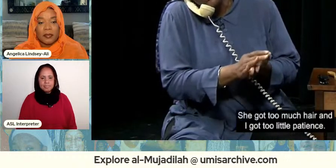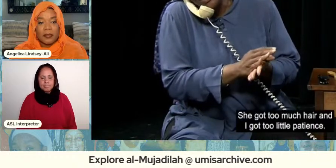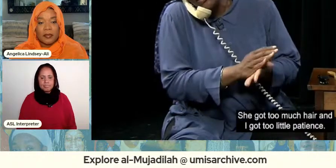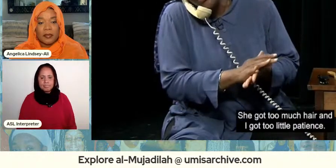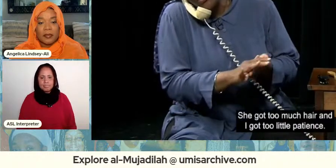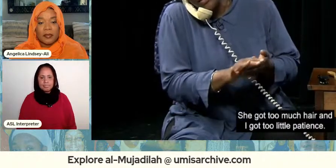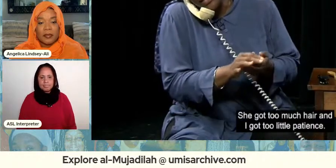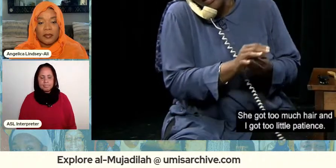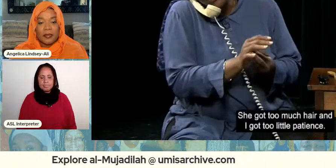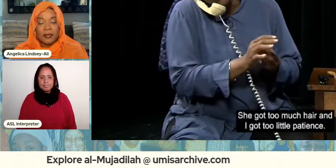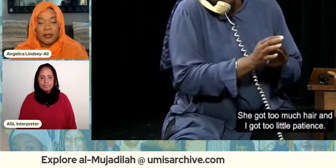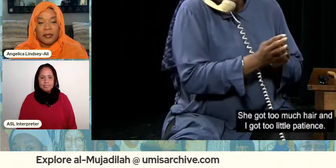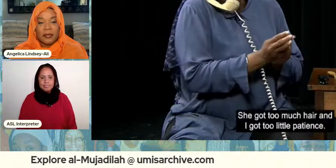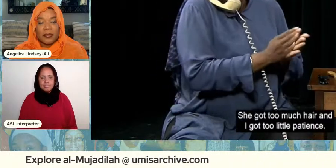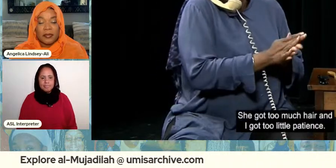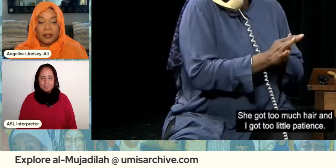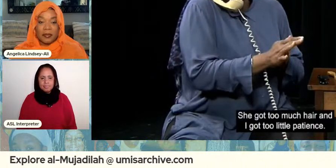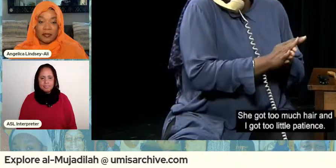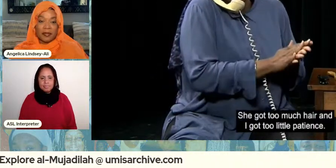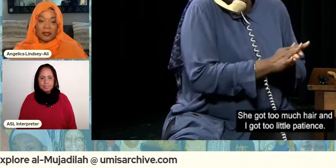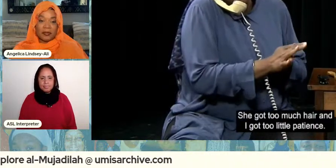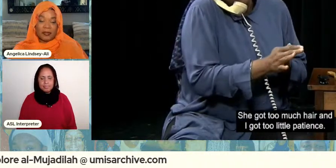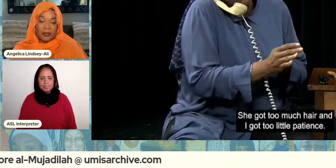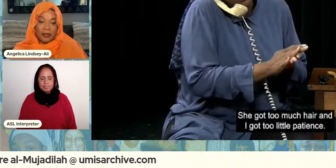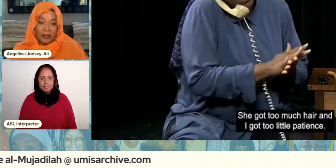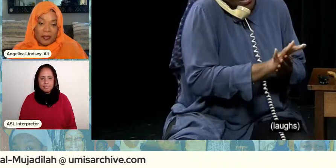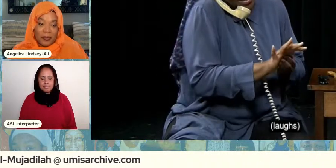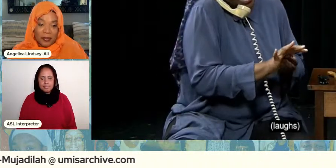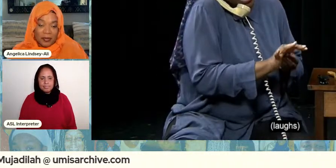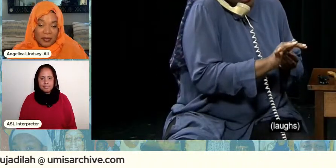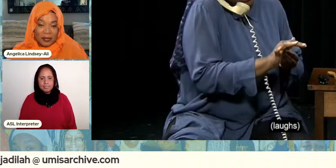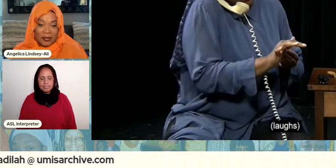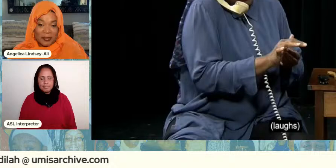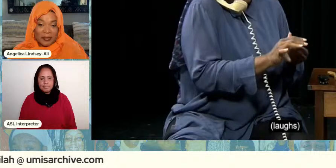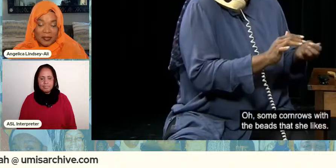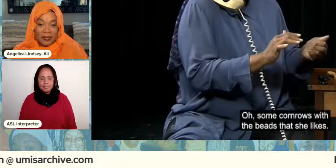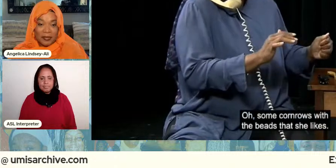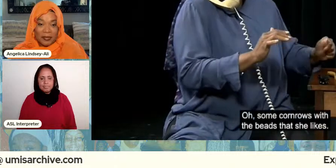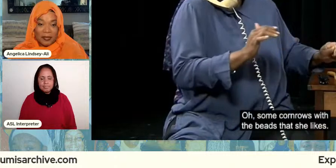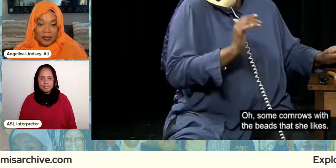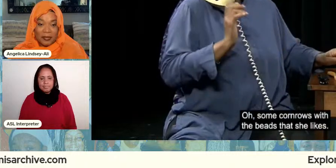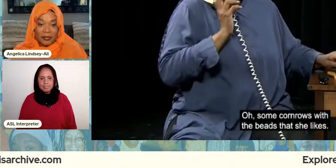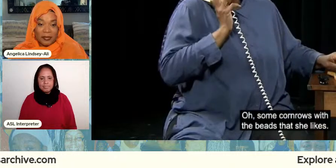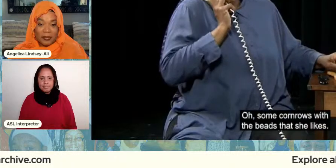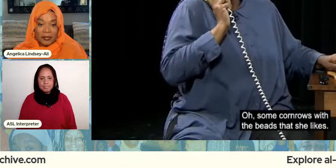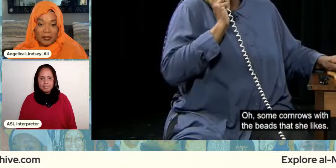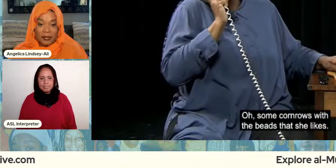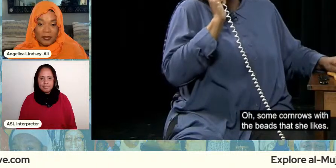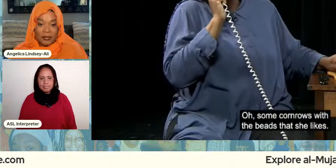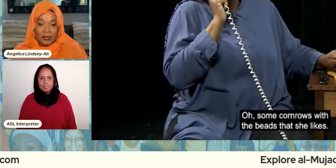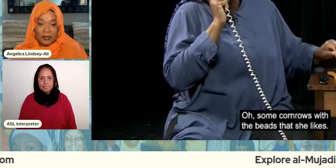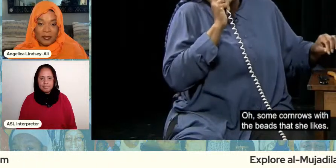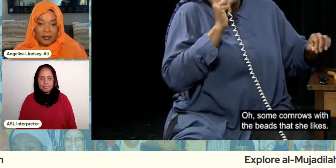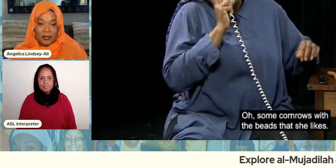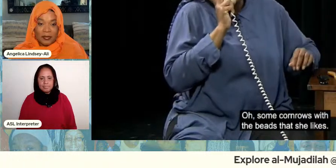she got too much hair and i got two little patients oh some cornrows with the beads she likes